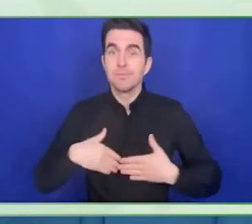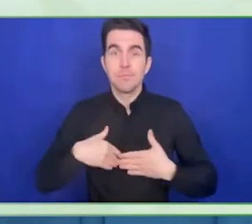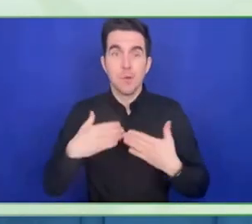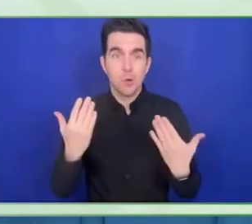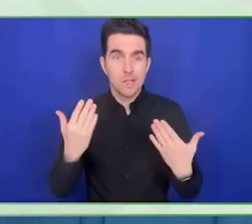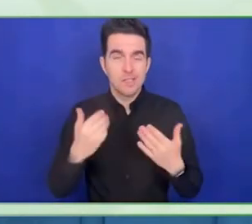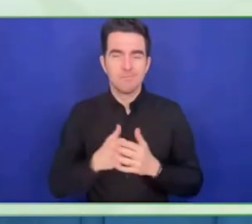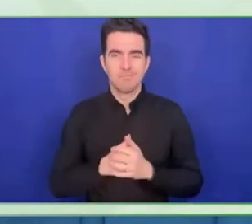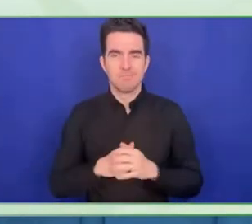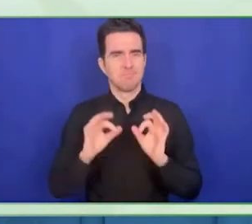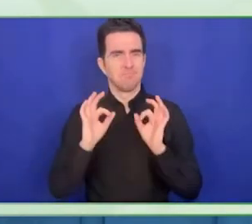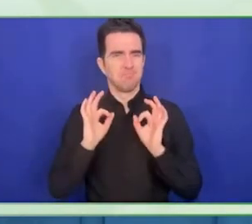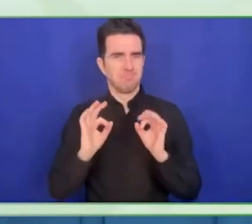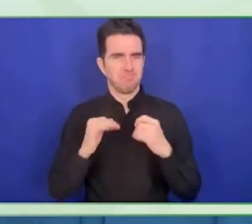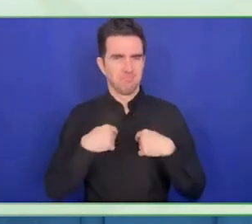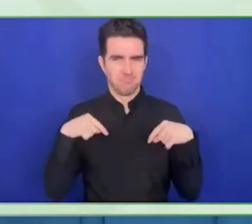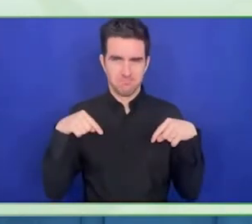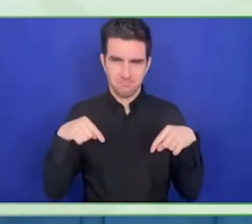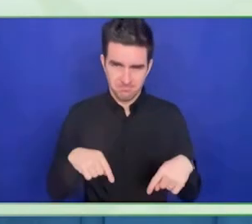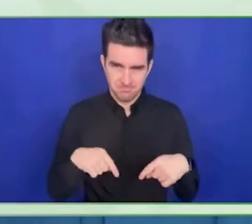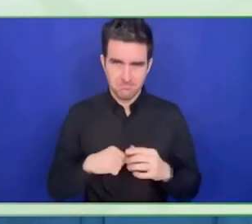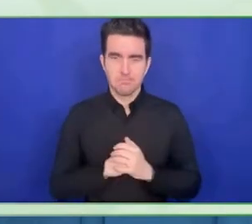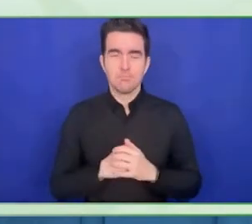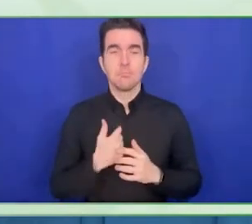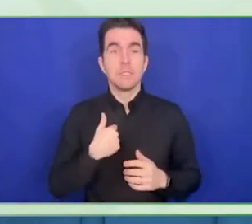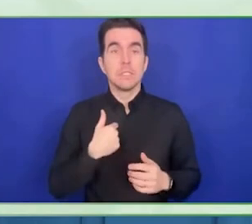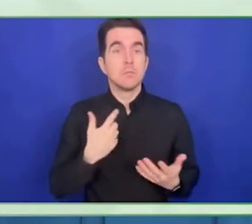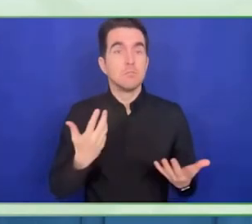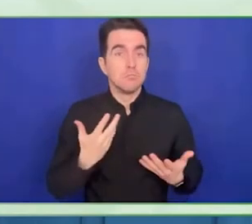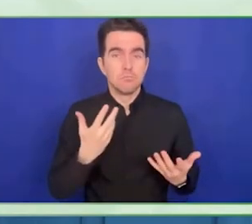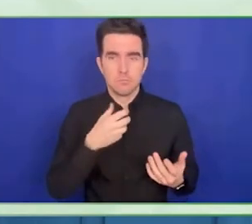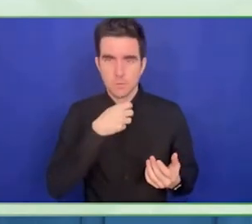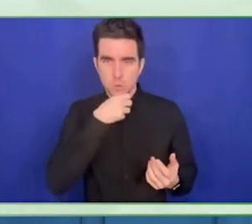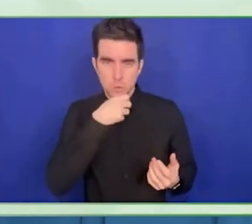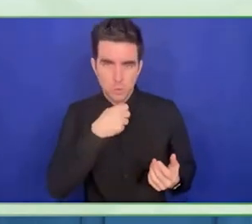I wanted to start by sharing some information about the Kessler Foundation.